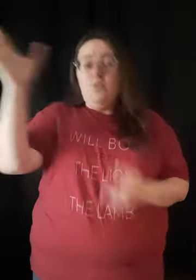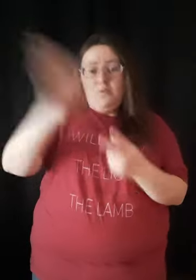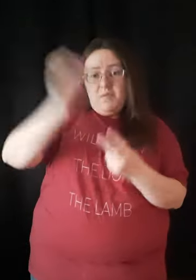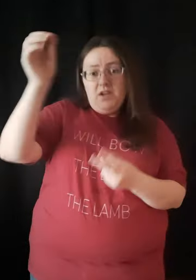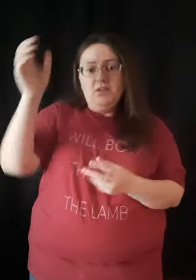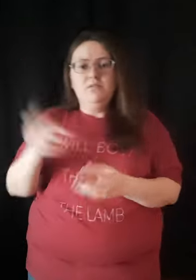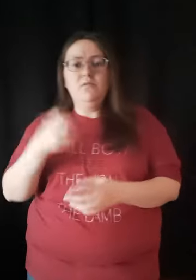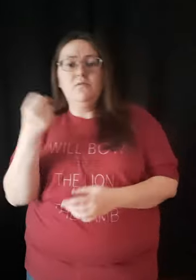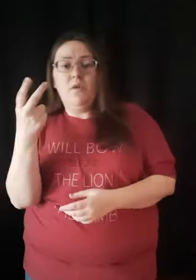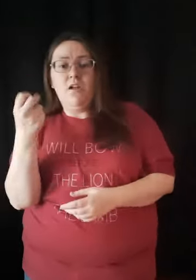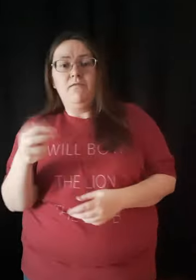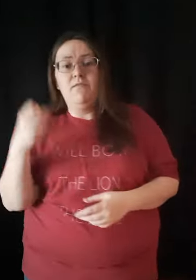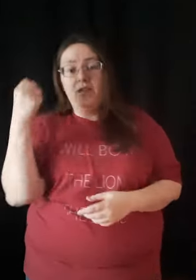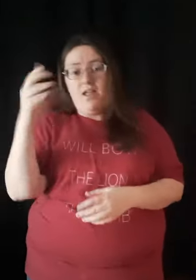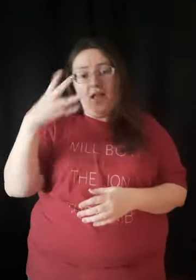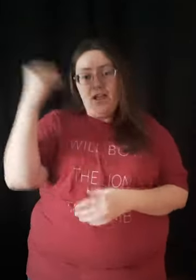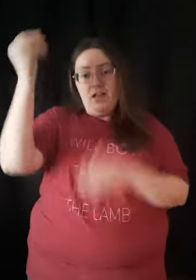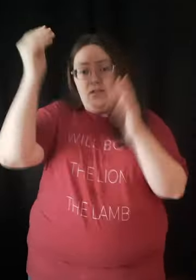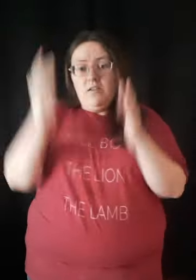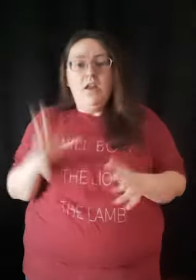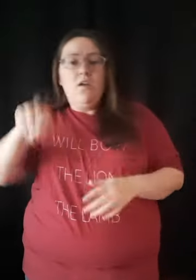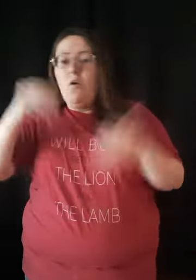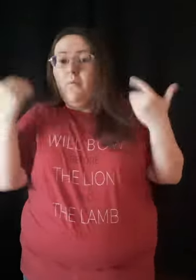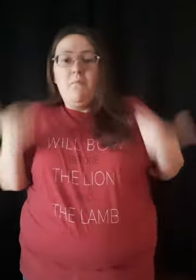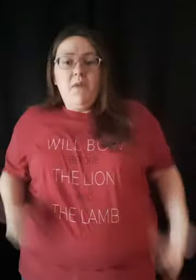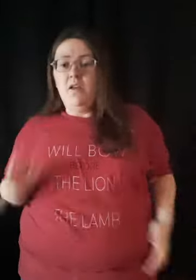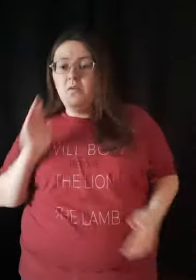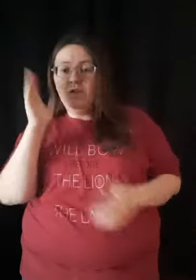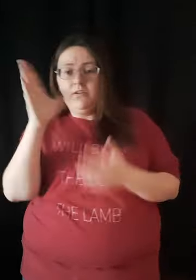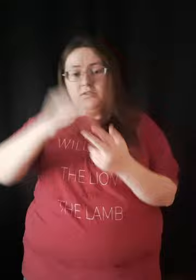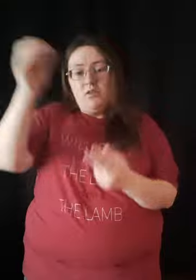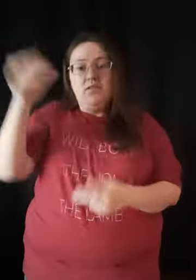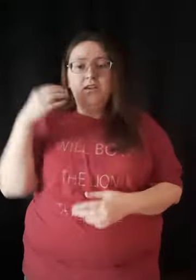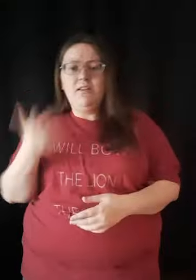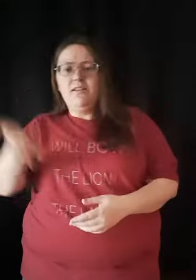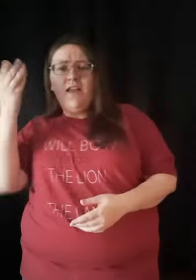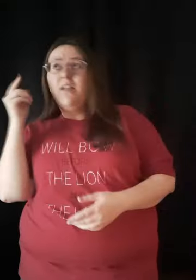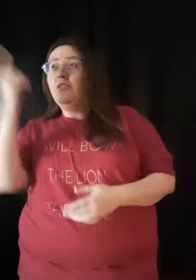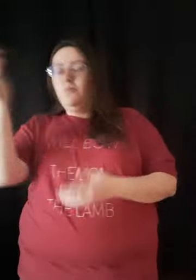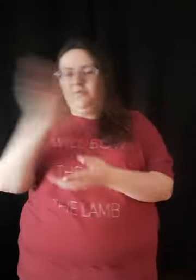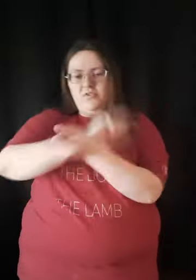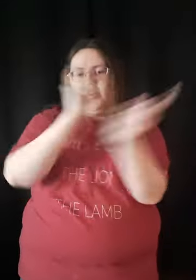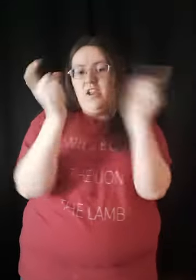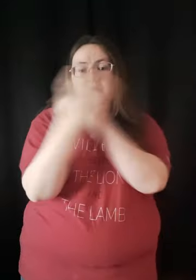You picked 12 outsiders nobody would have chosen And You changed the world